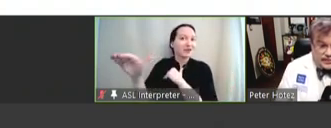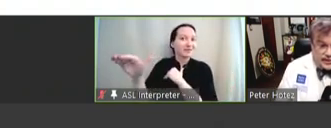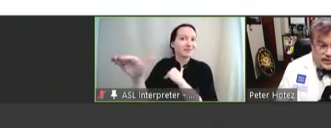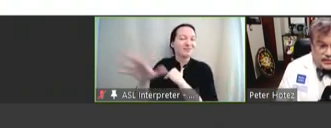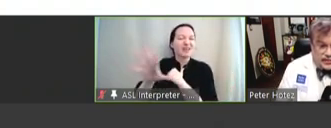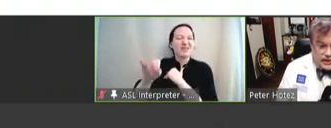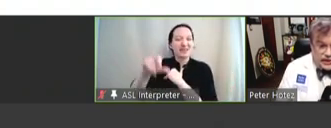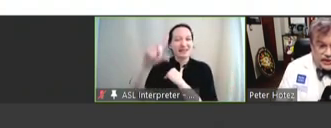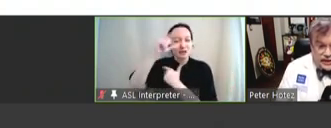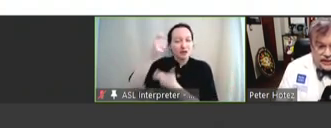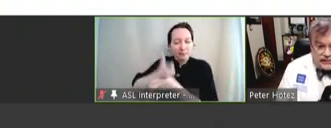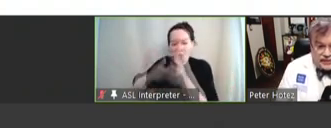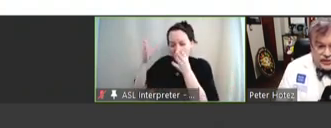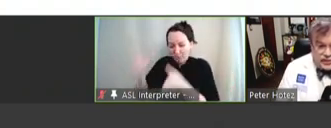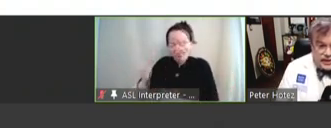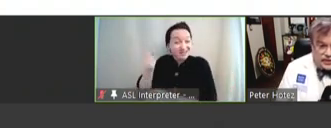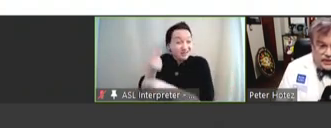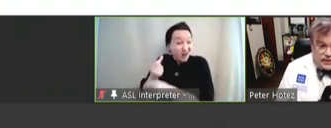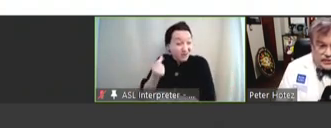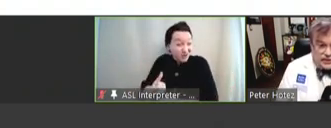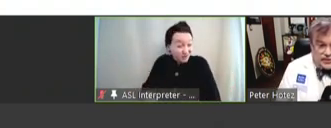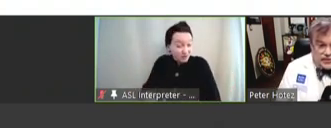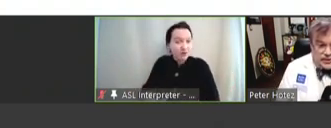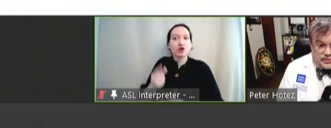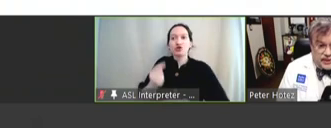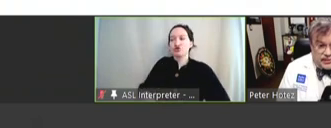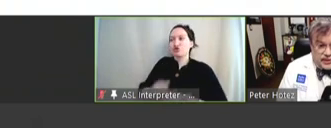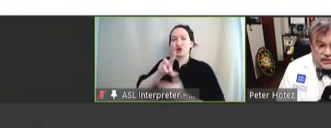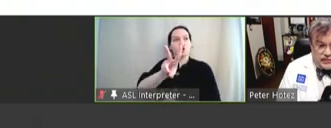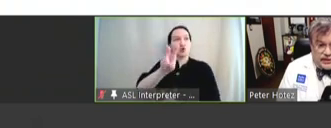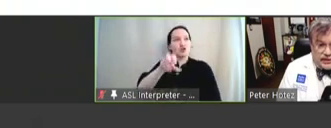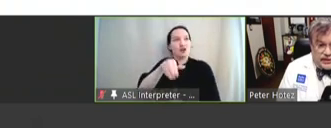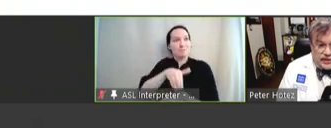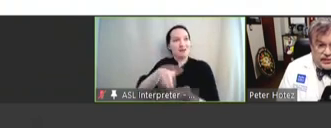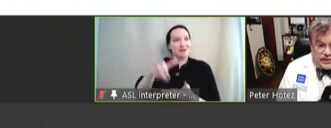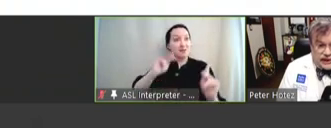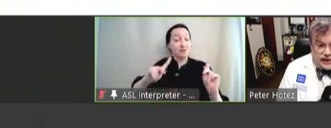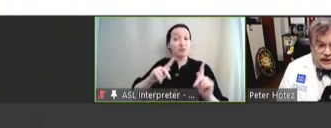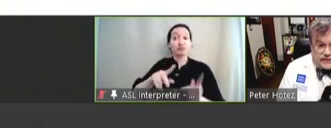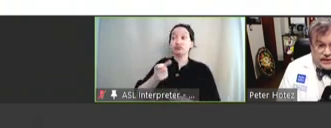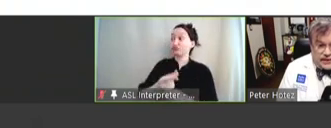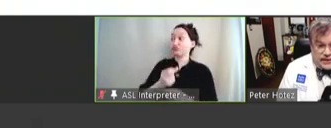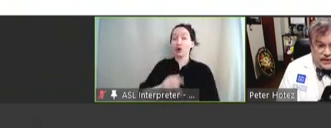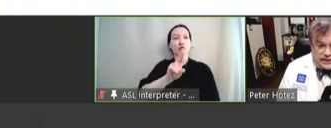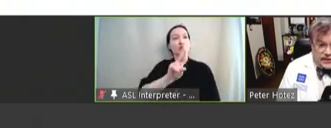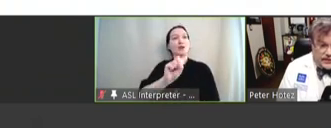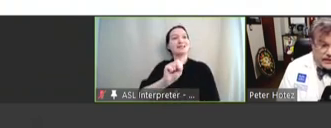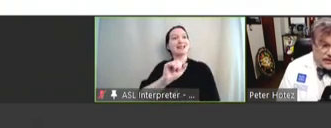a person per year, so we can treat 200 million people every year on USAID funds, so the fact that